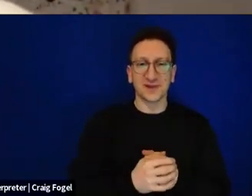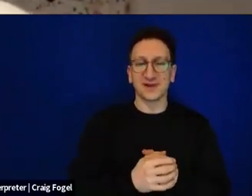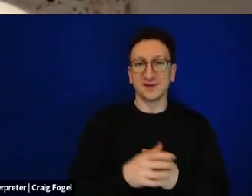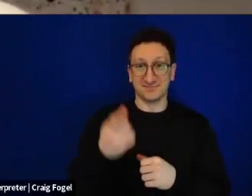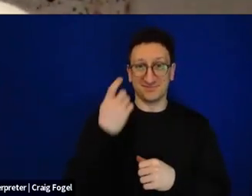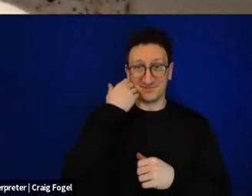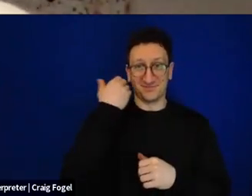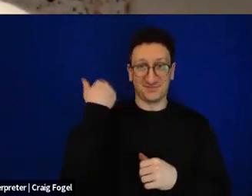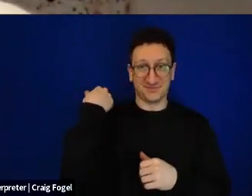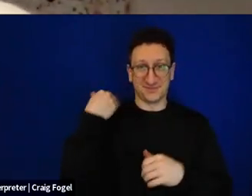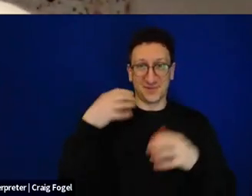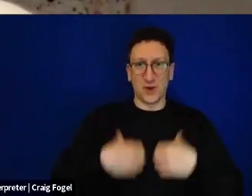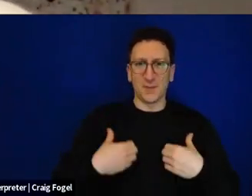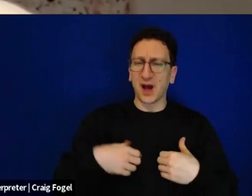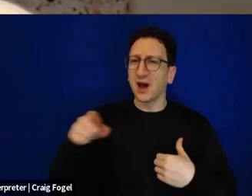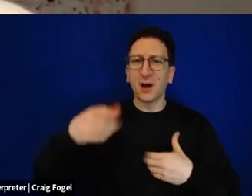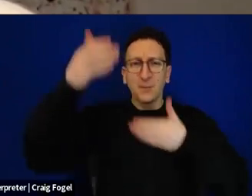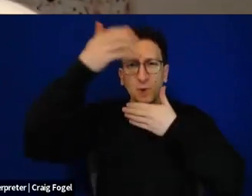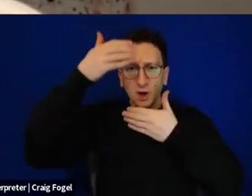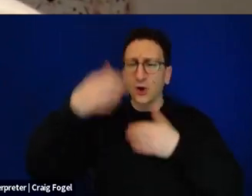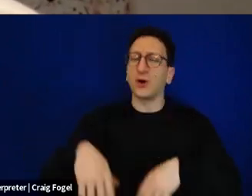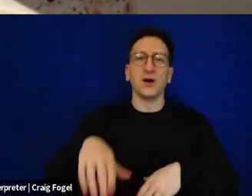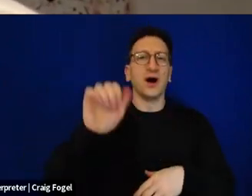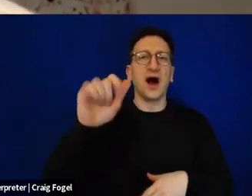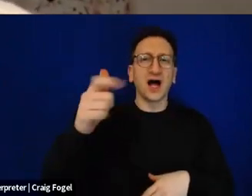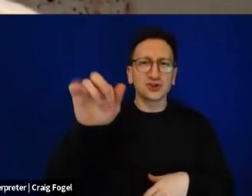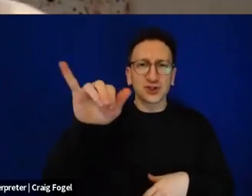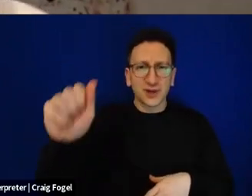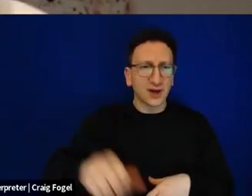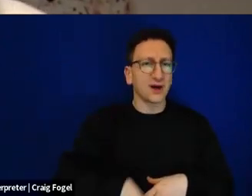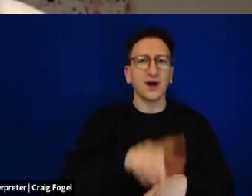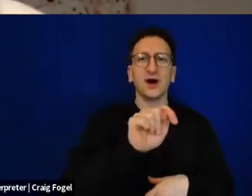how can we do the customs of Moroccan Jews and Algerian Jews and Tunisian Jews, the customs of